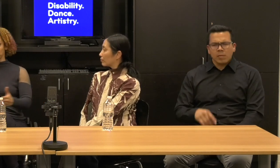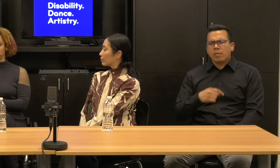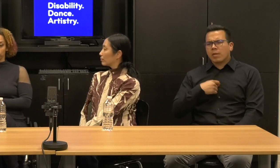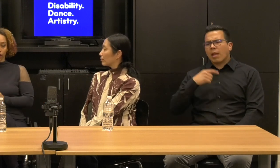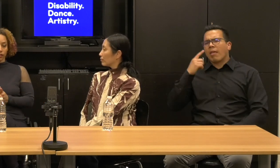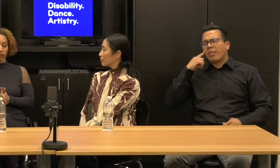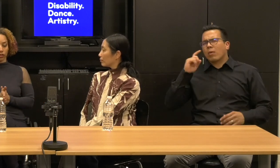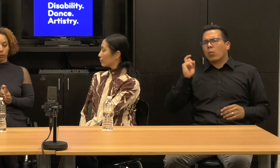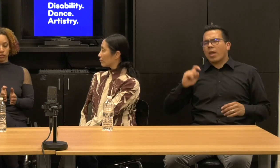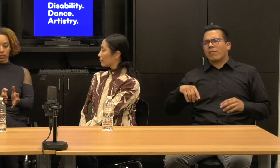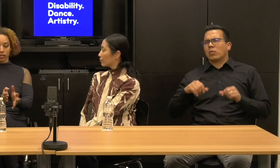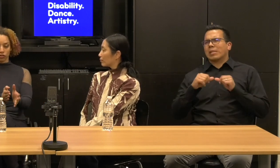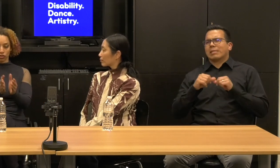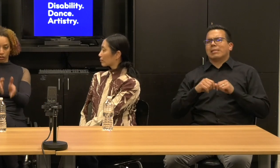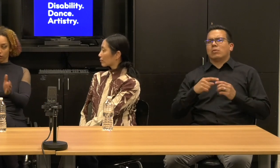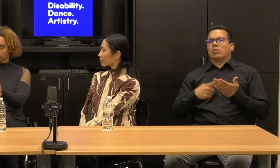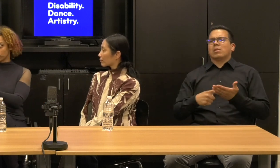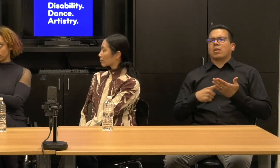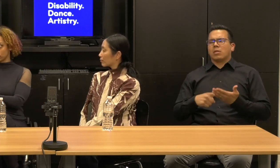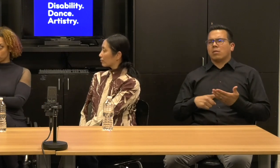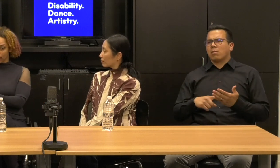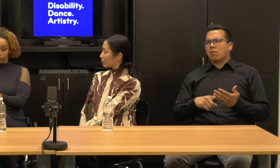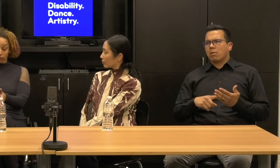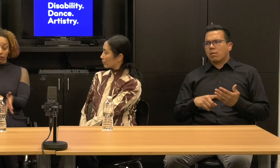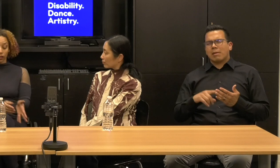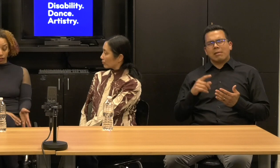I don't know that we need to shut conversations down.